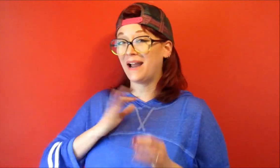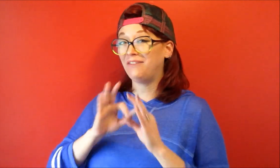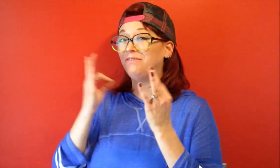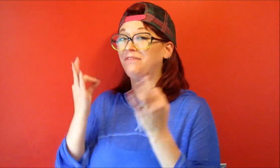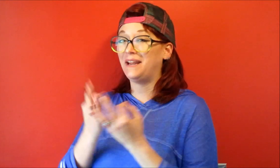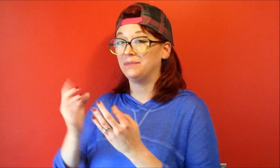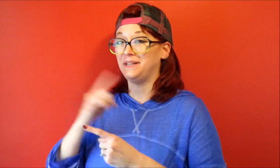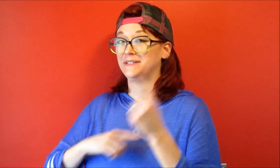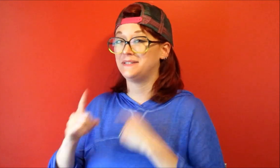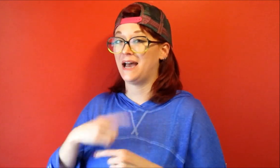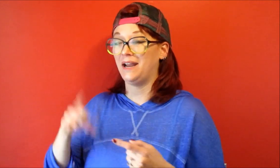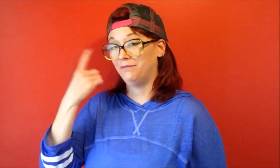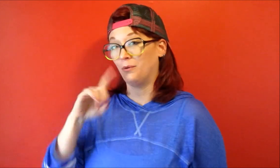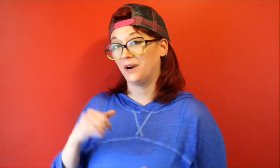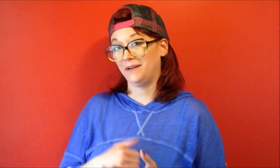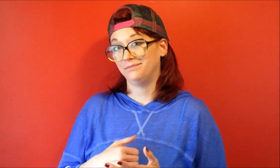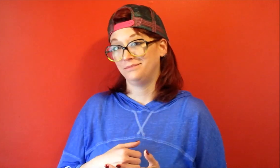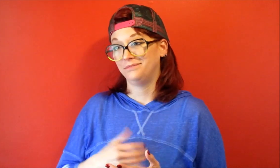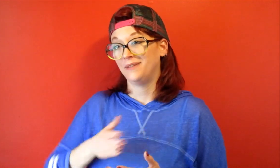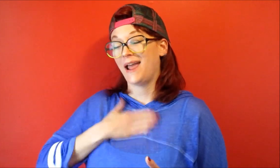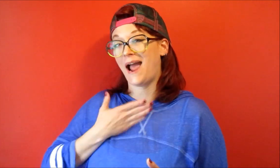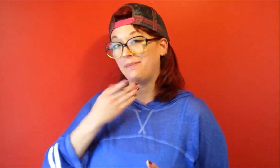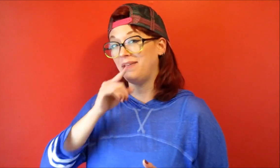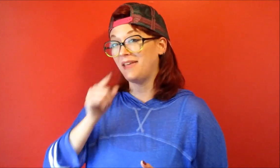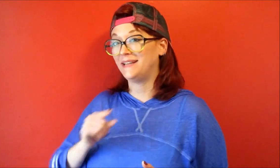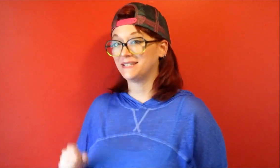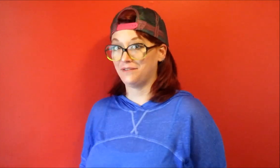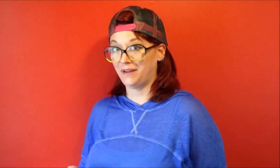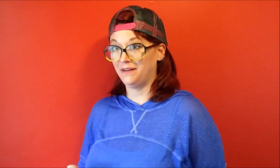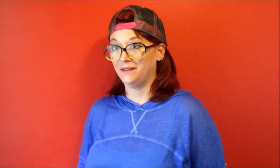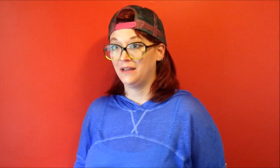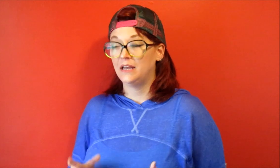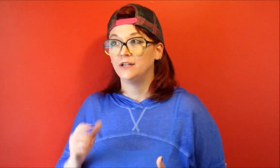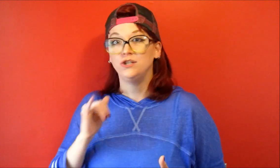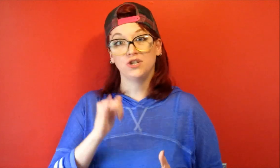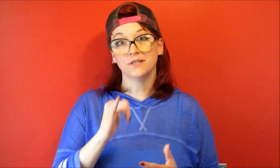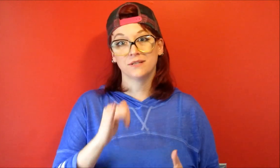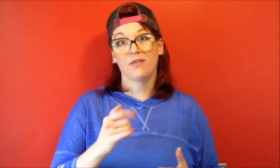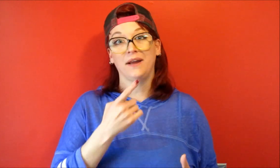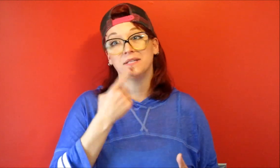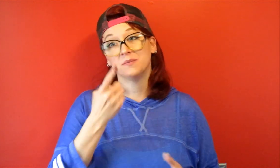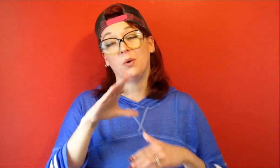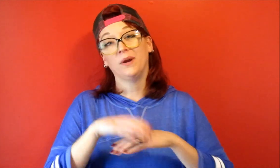family's sign for it Happy Thanksgiving just like spoken